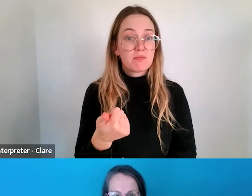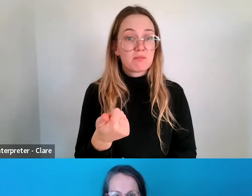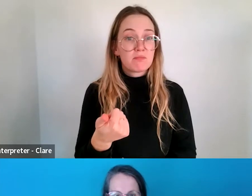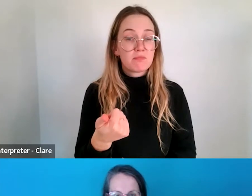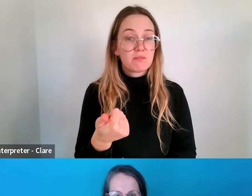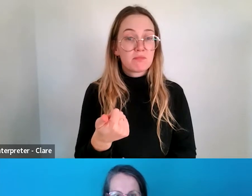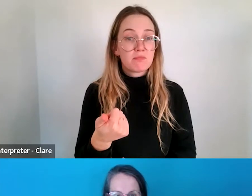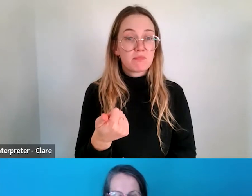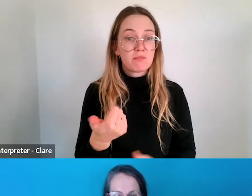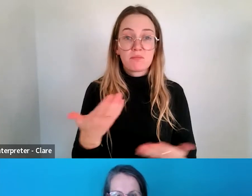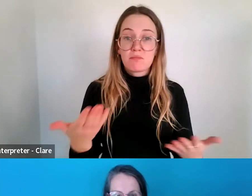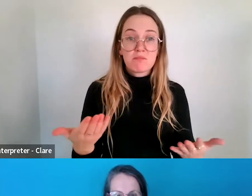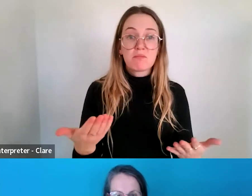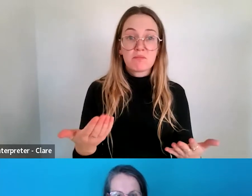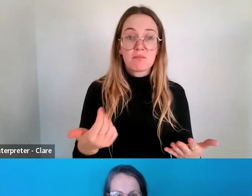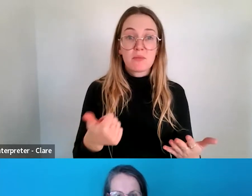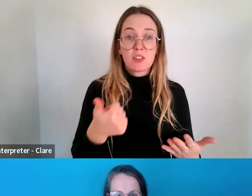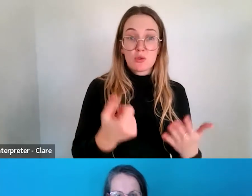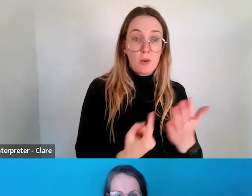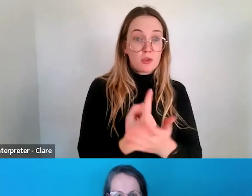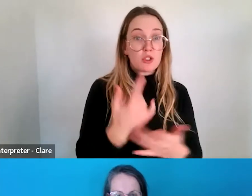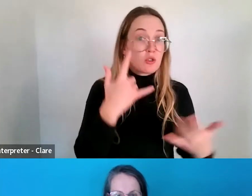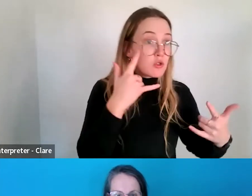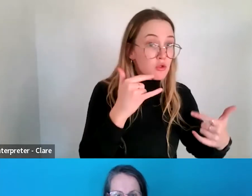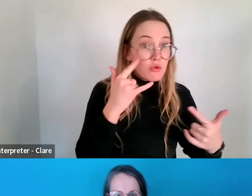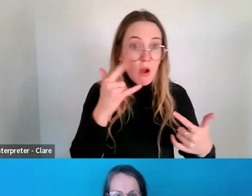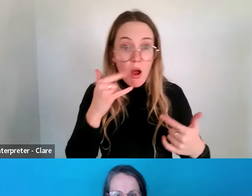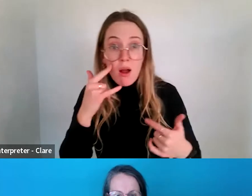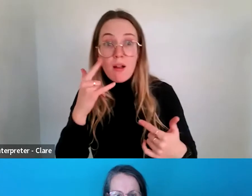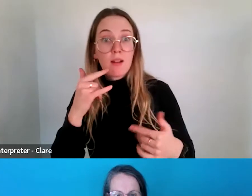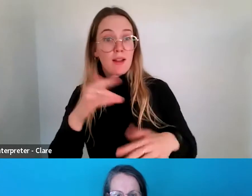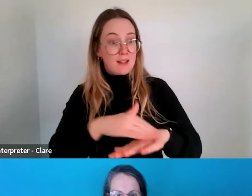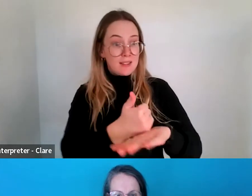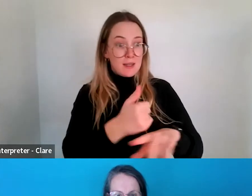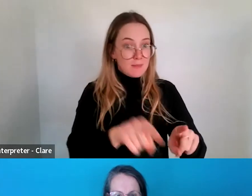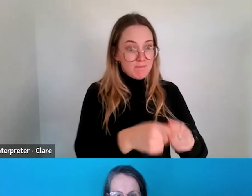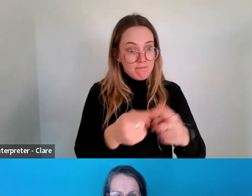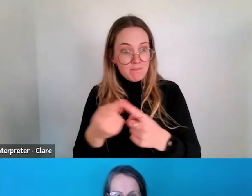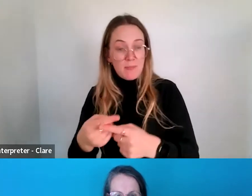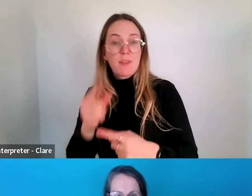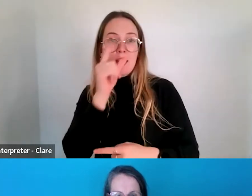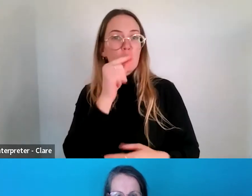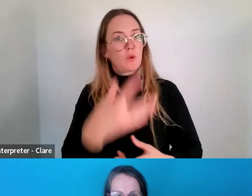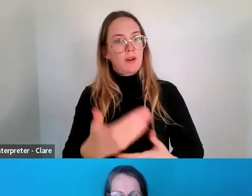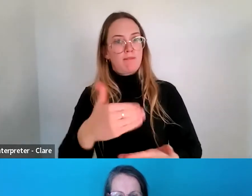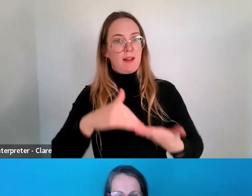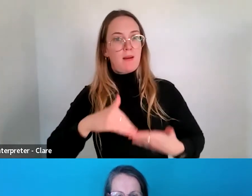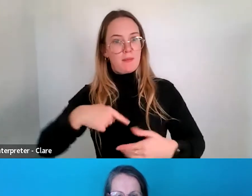know, some models and trial some models that could support greater sustainability in the sector going forward.